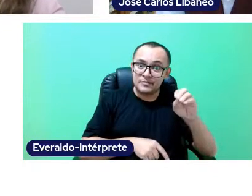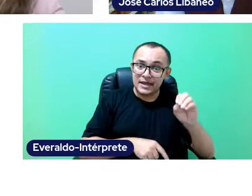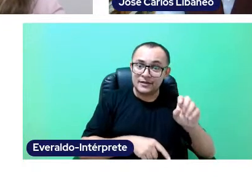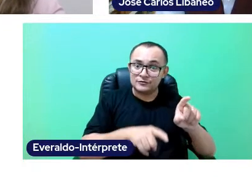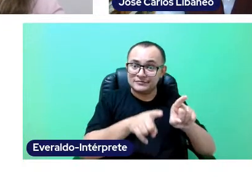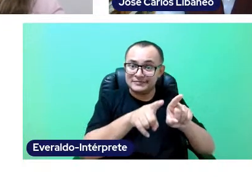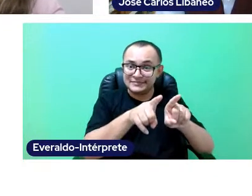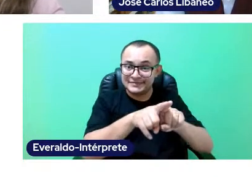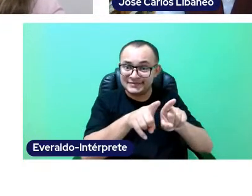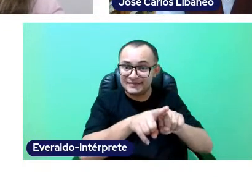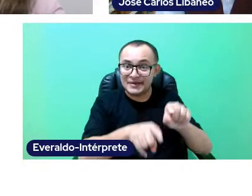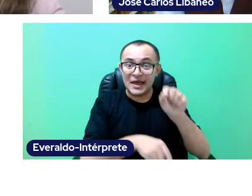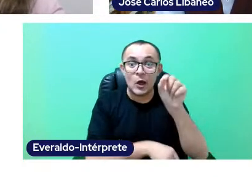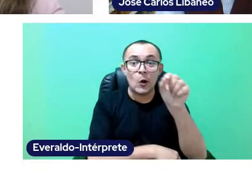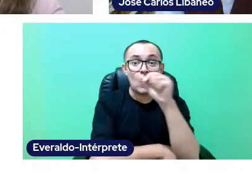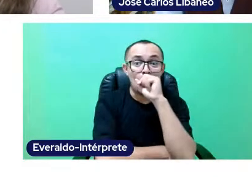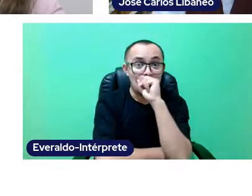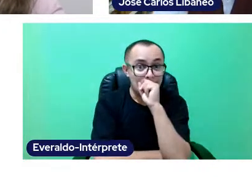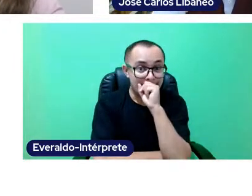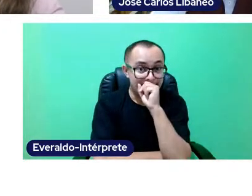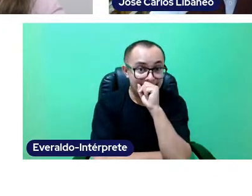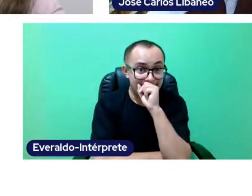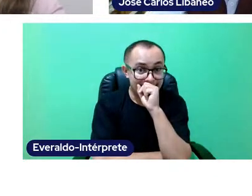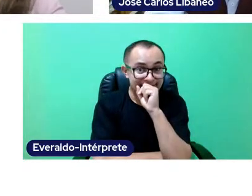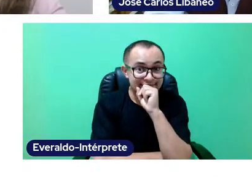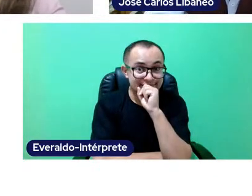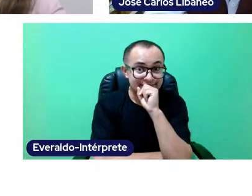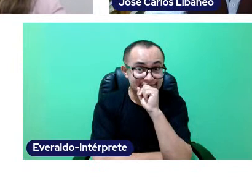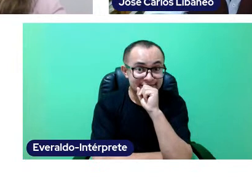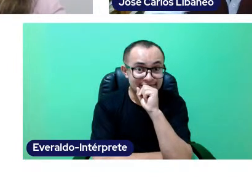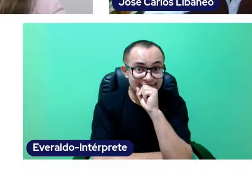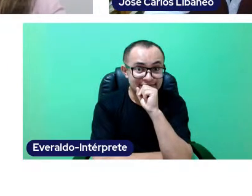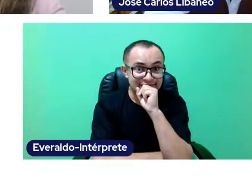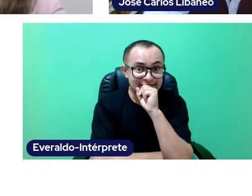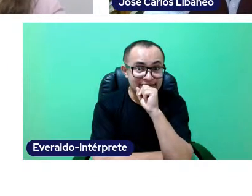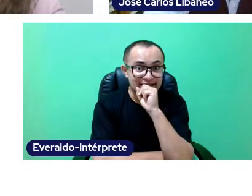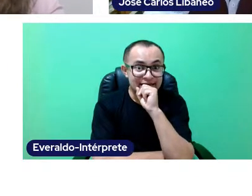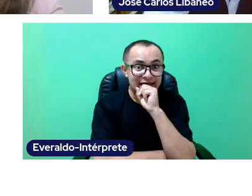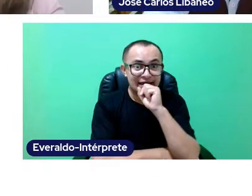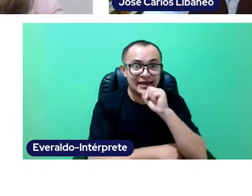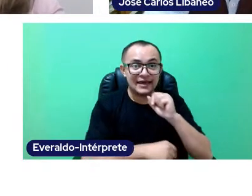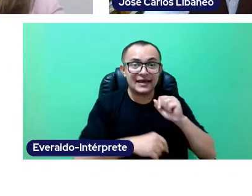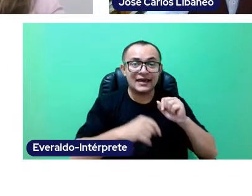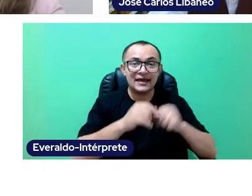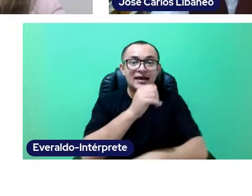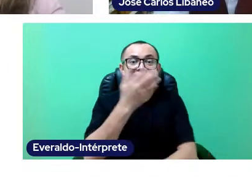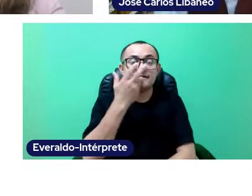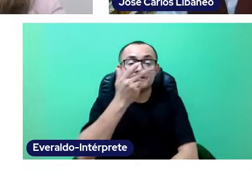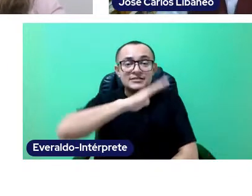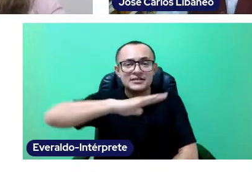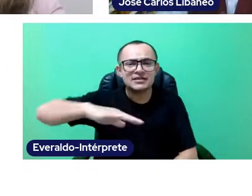because of how much it has been progressing. We know that there are so many children that don't know yet how to read or write,